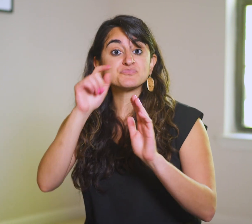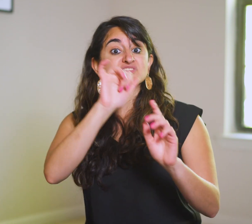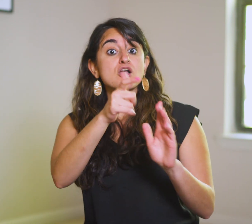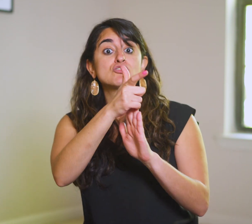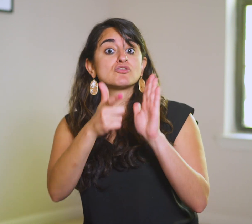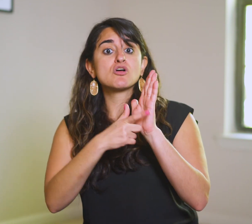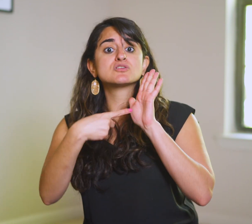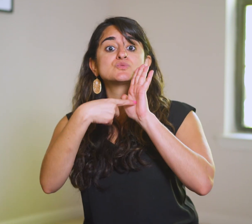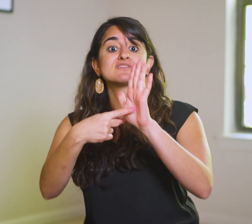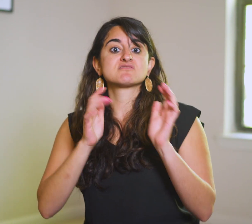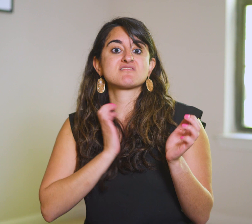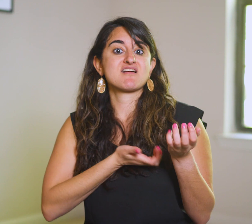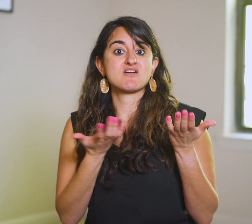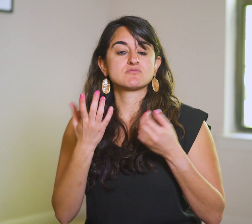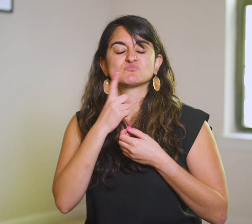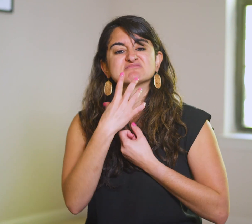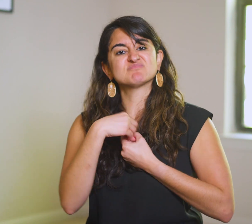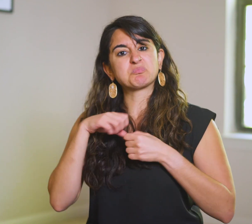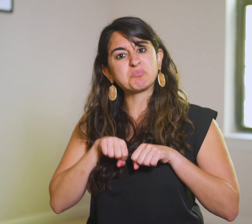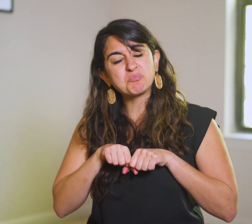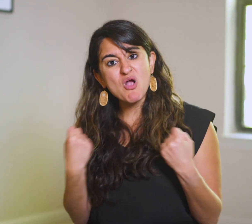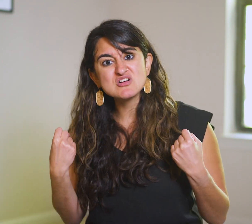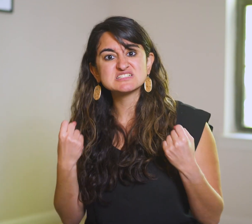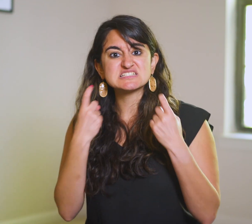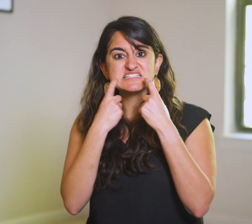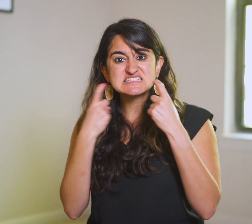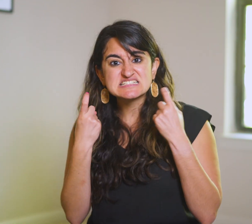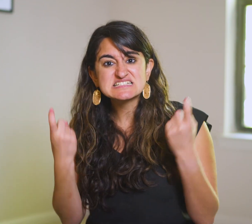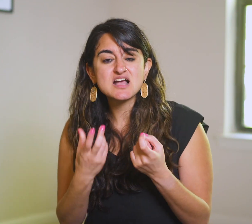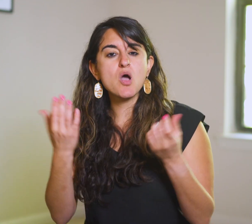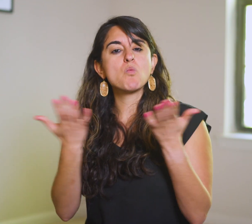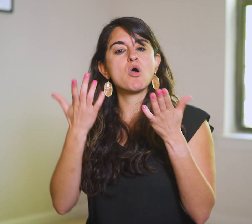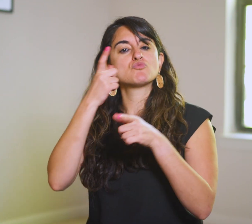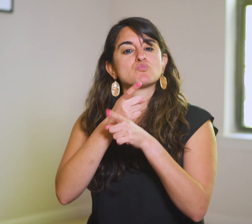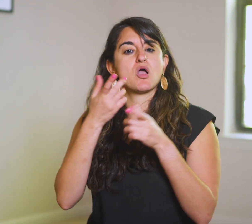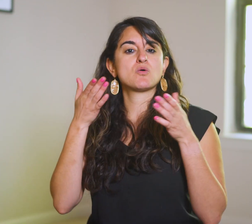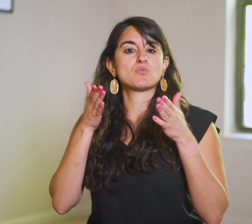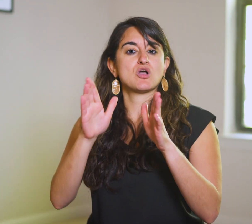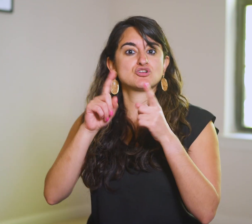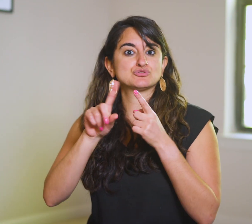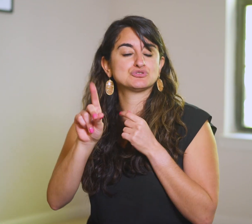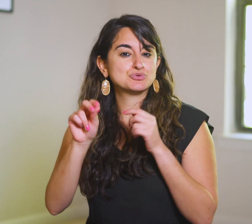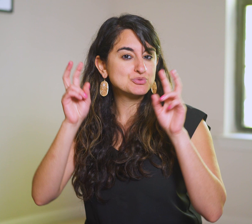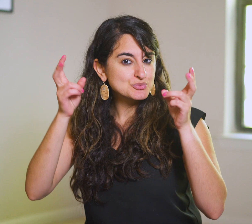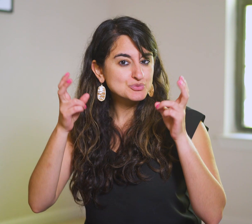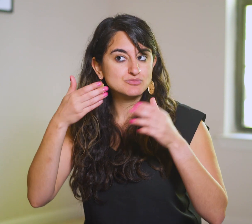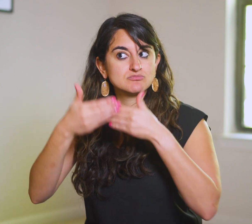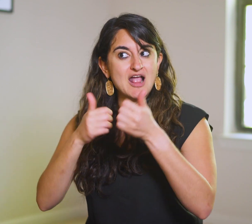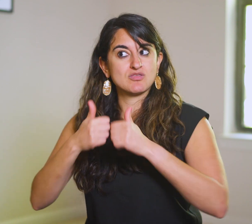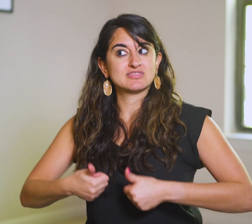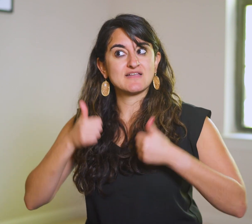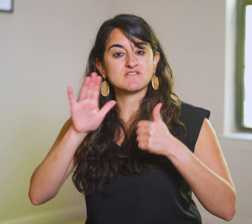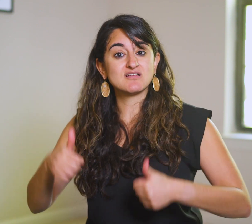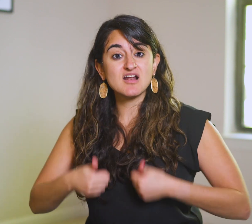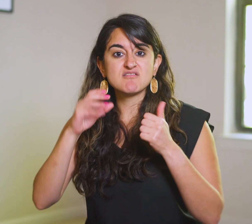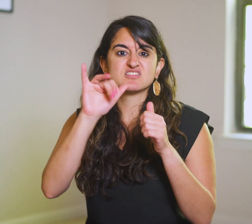The law reveals our brokenness and what righteousness looks like—